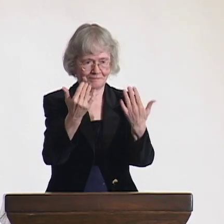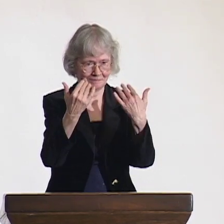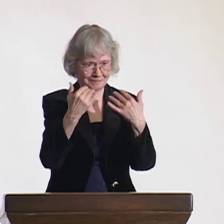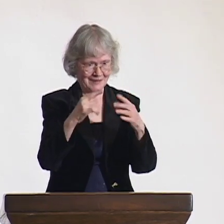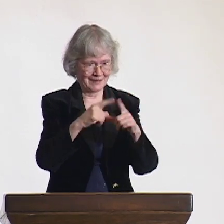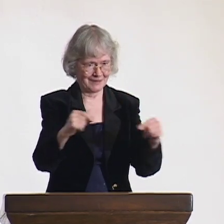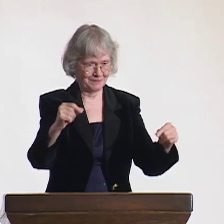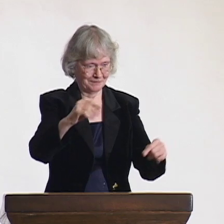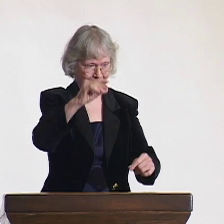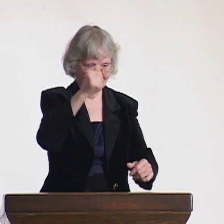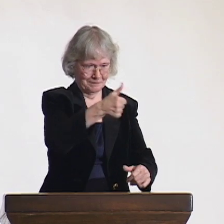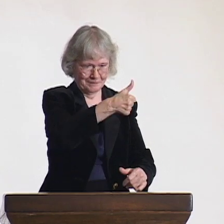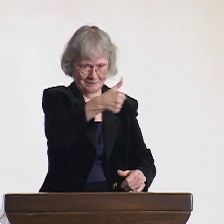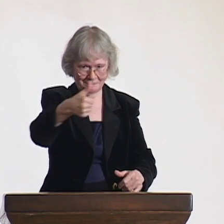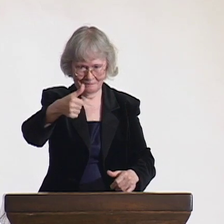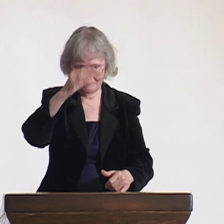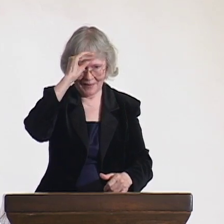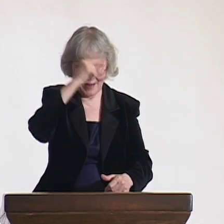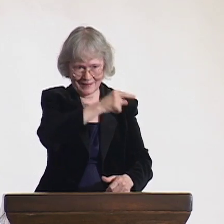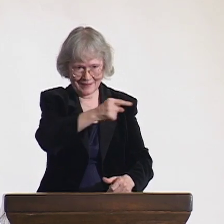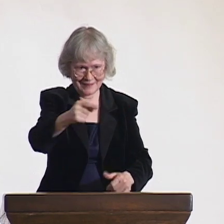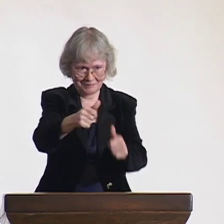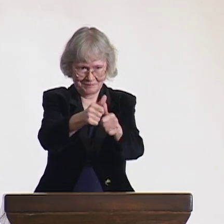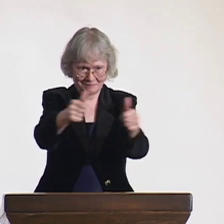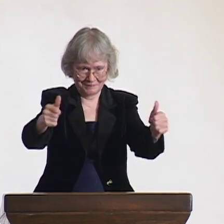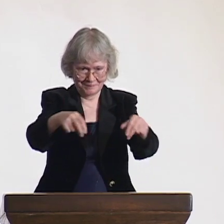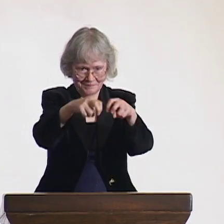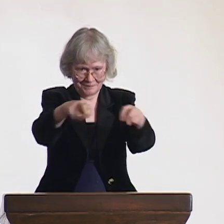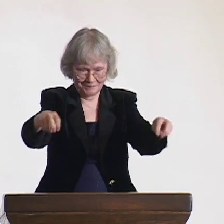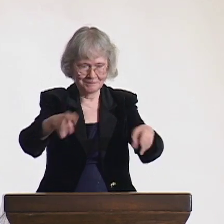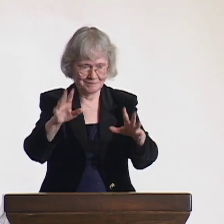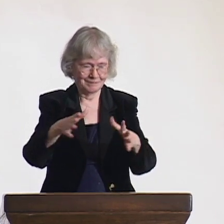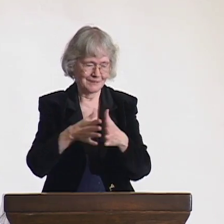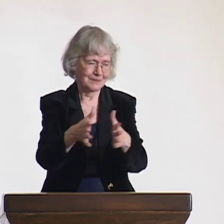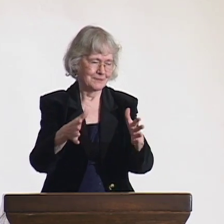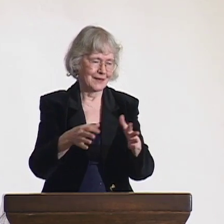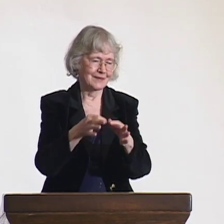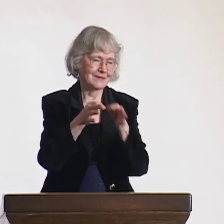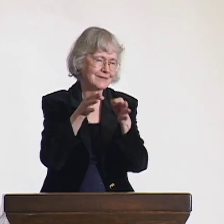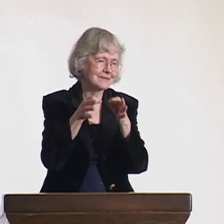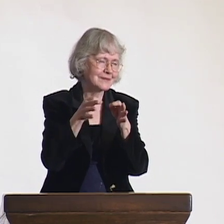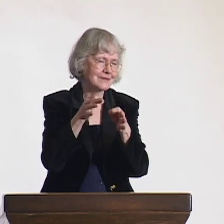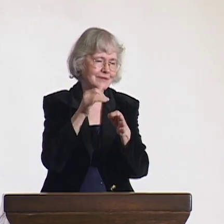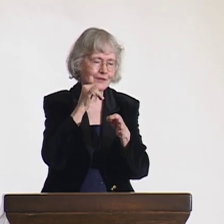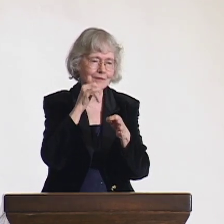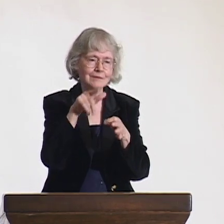Yerker explained to the men there that Liisa was not a secretary, but a delegate